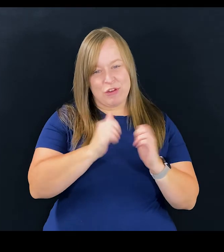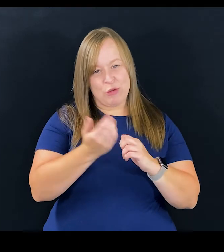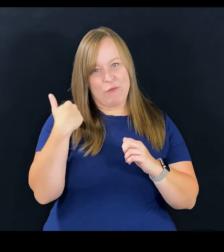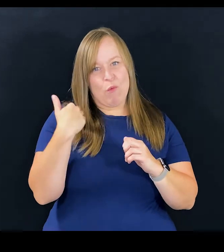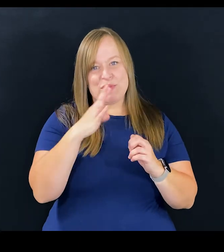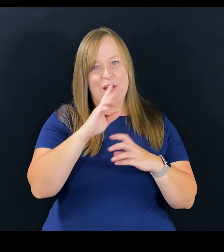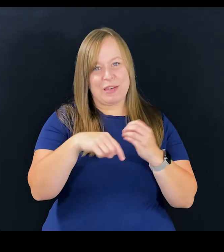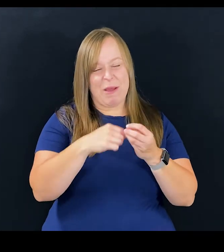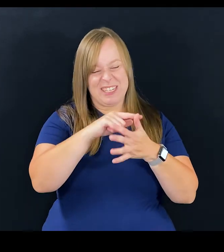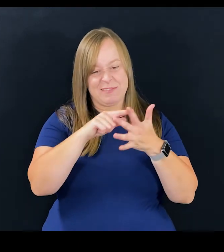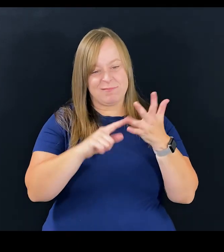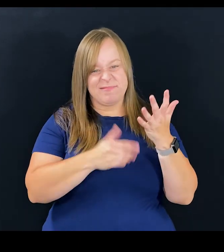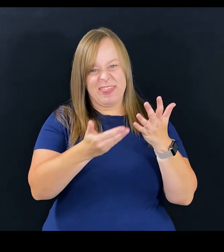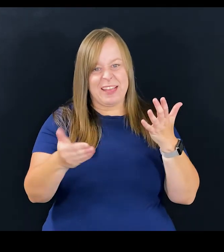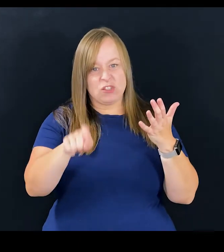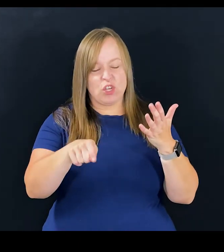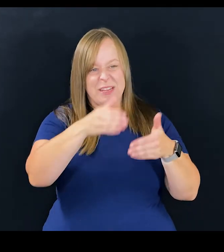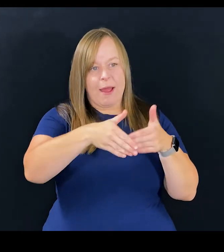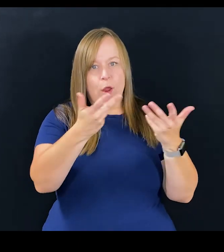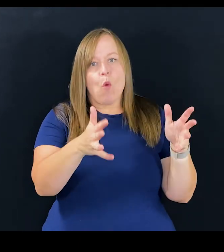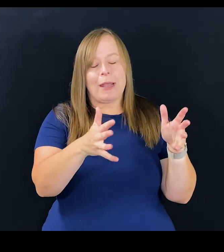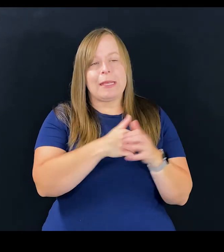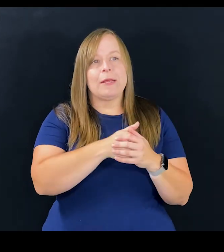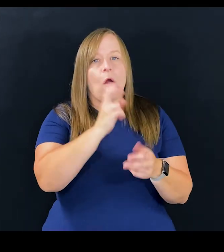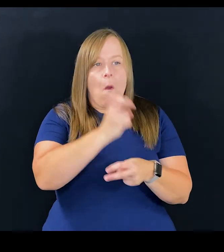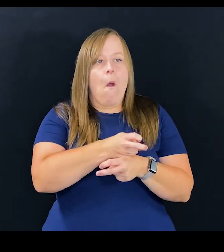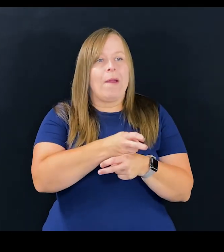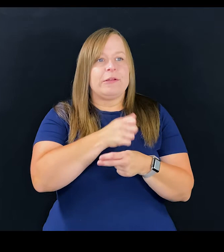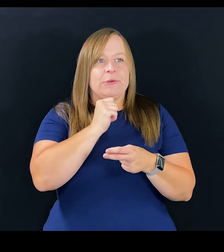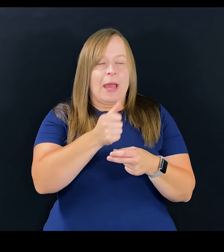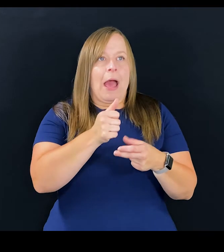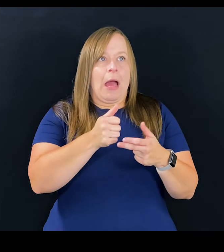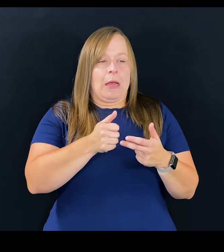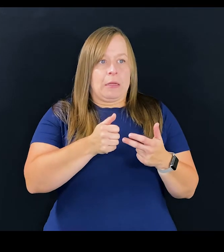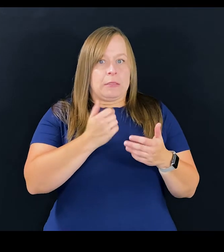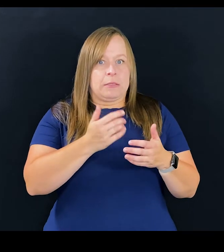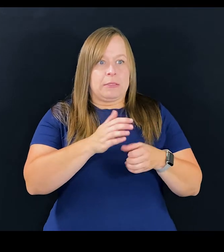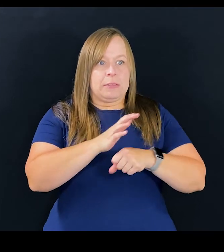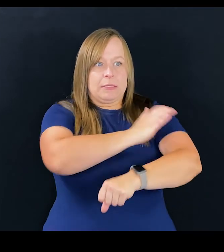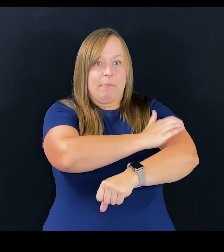before and we've talked about the things that should be done, and it is hard not to have blood pressures start